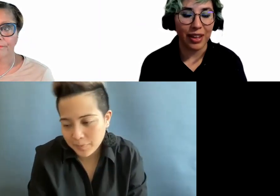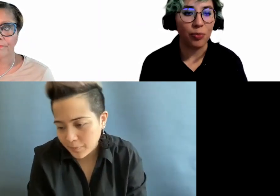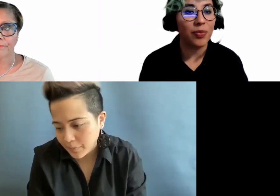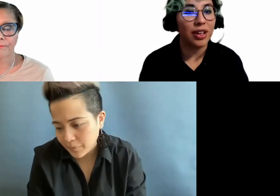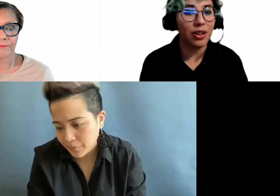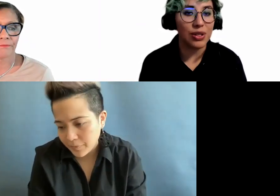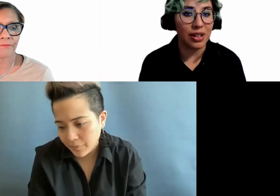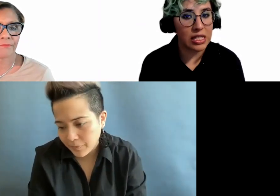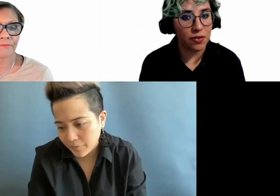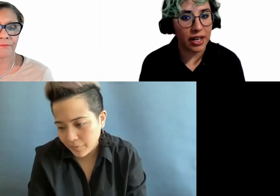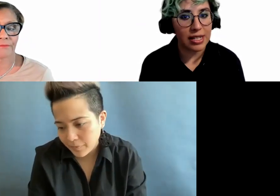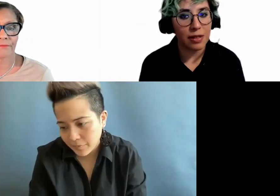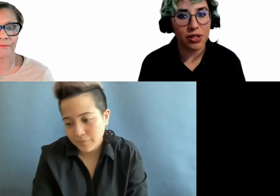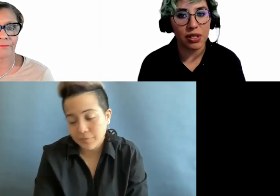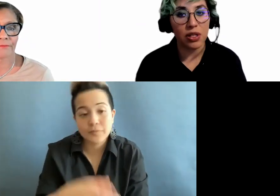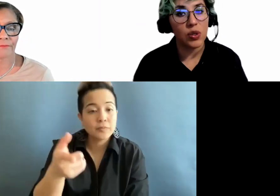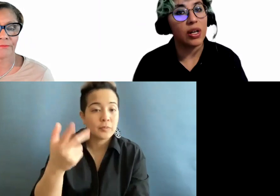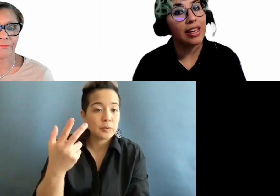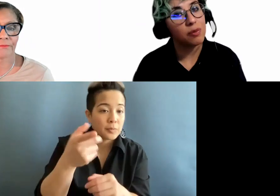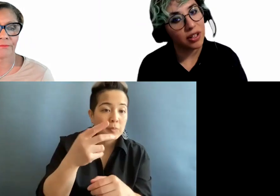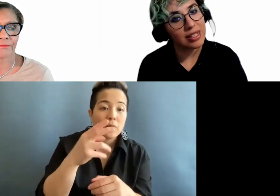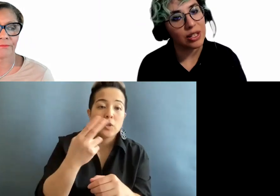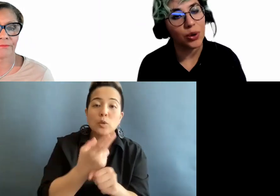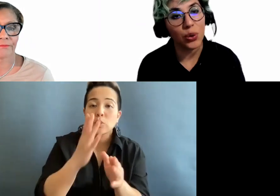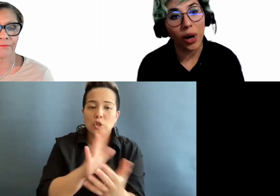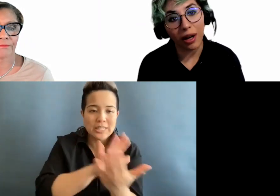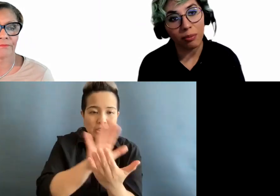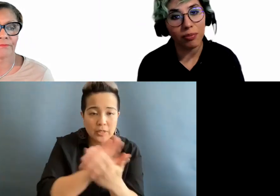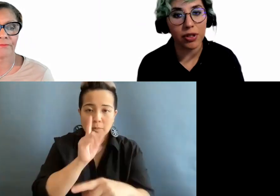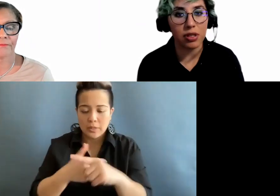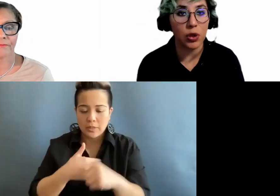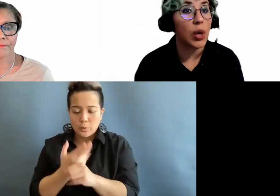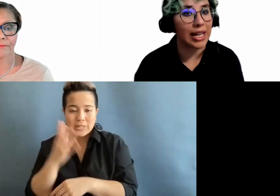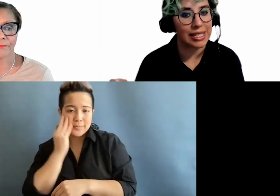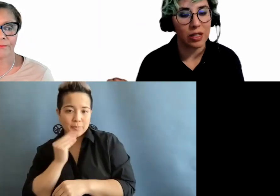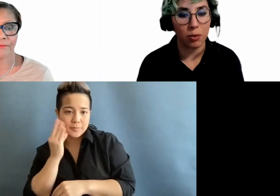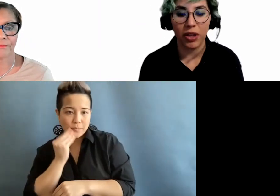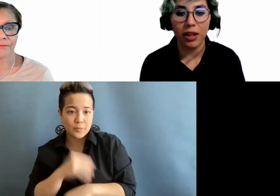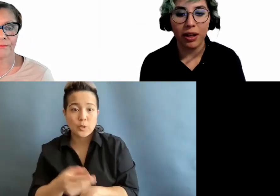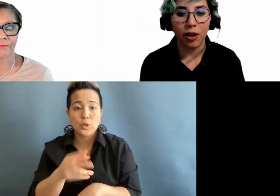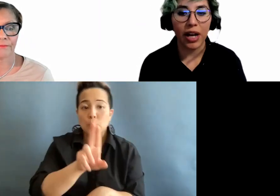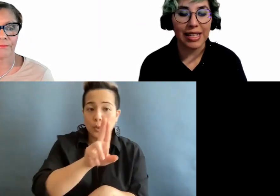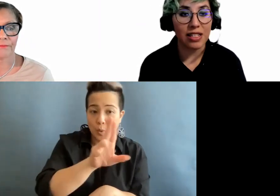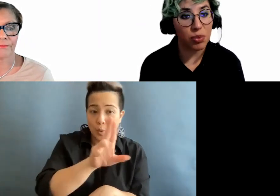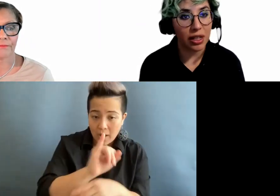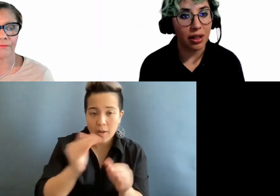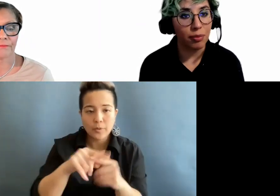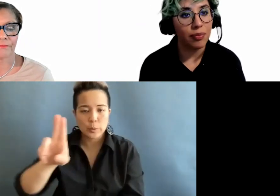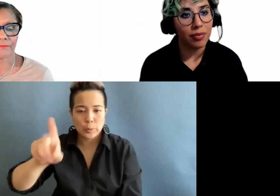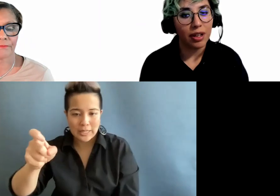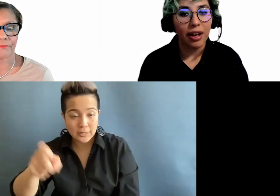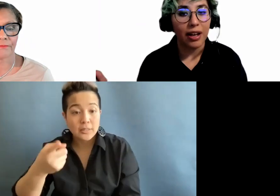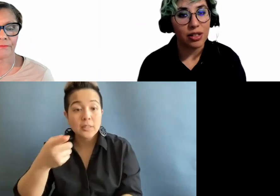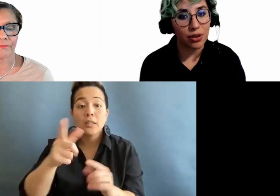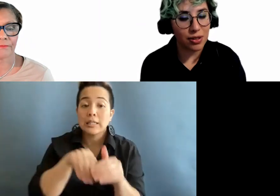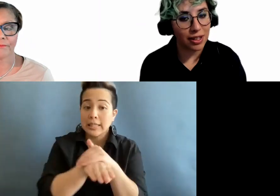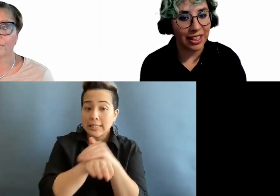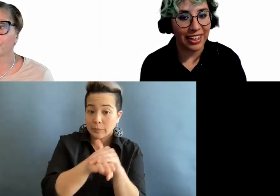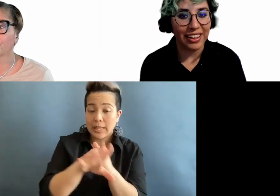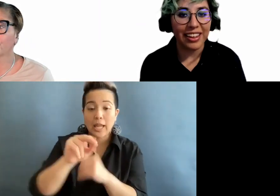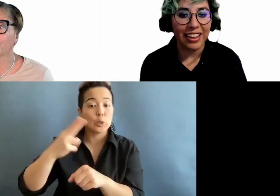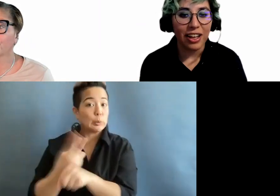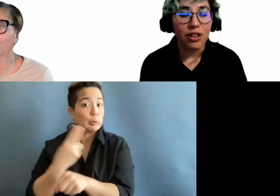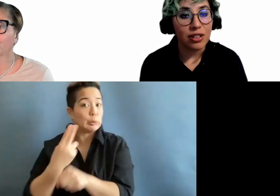Now, user interface versus user experience. So UI versus UX. Now, accessibility and usability